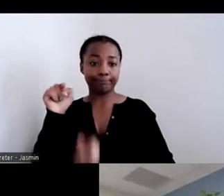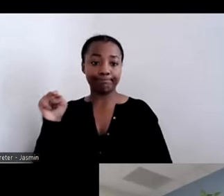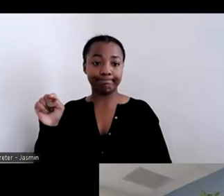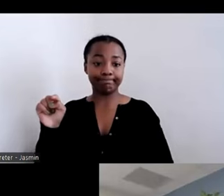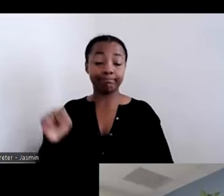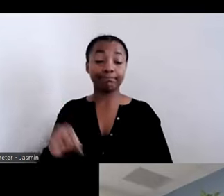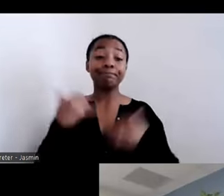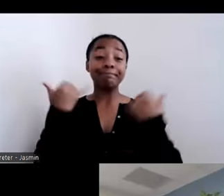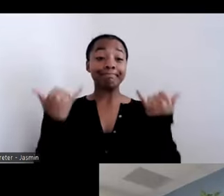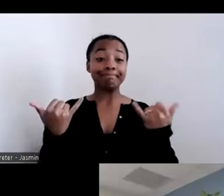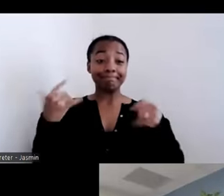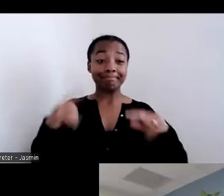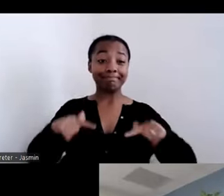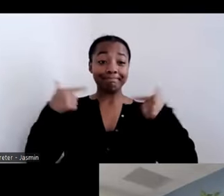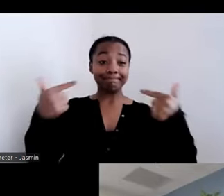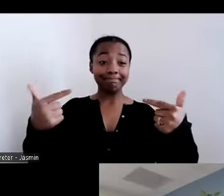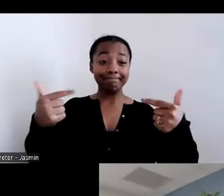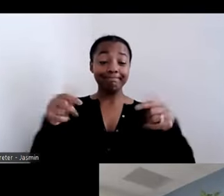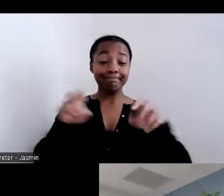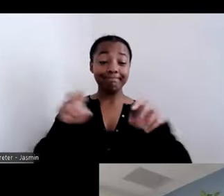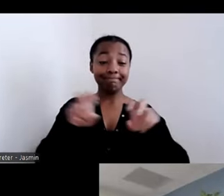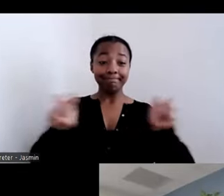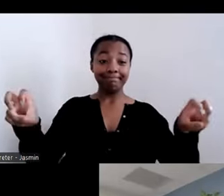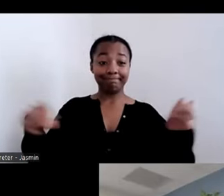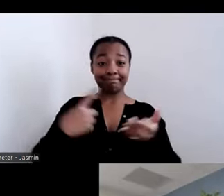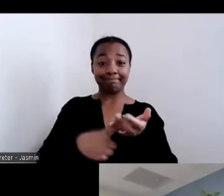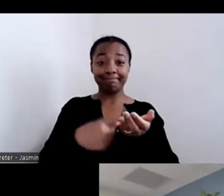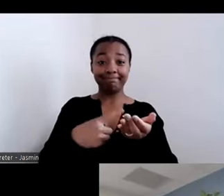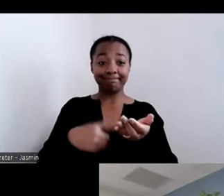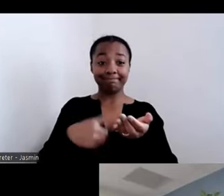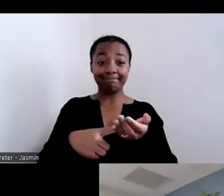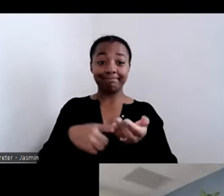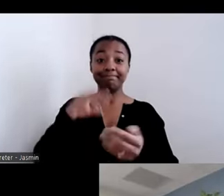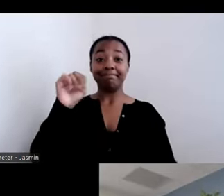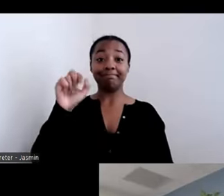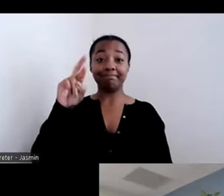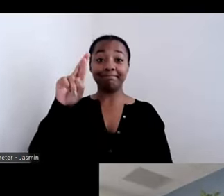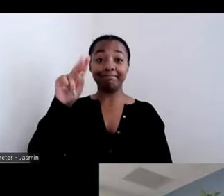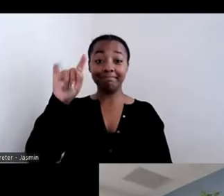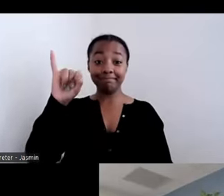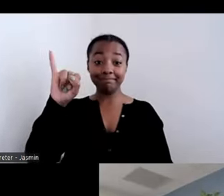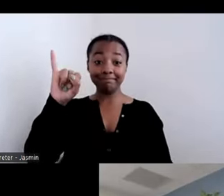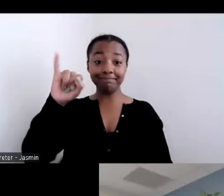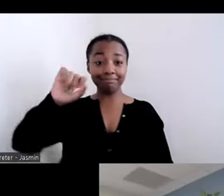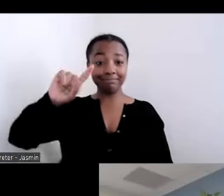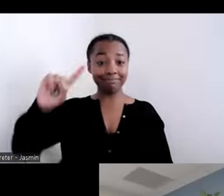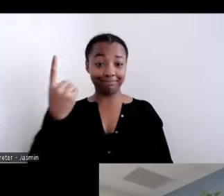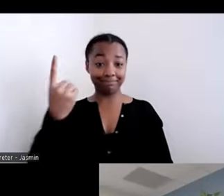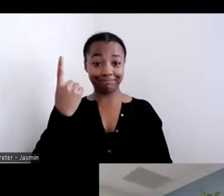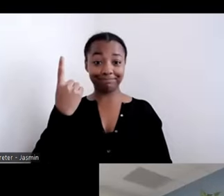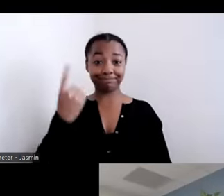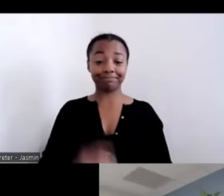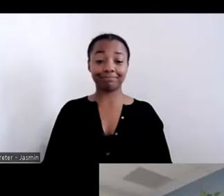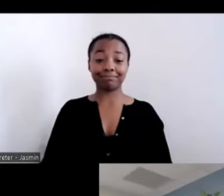onto the panel discussion, that we will turn it over to Marti first. What is the model